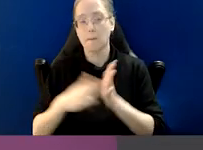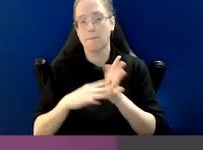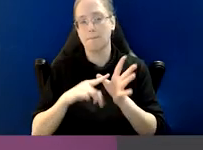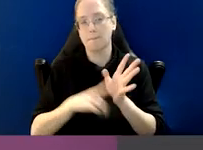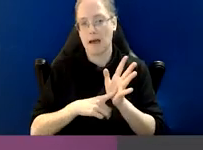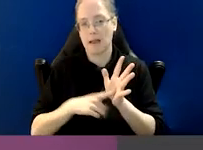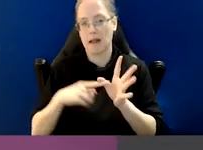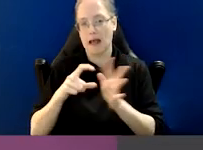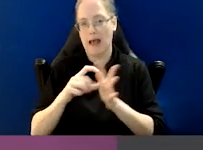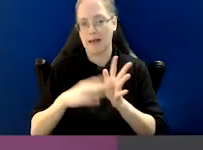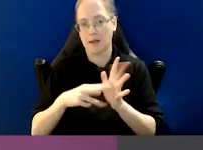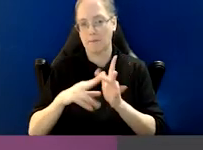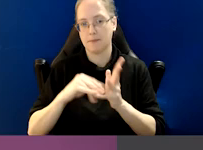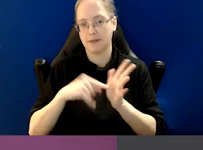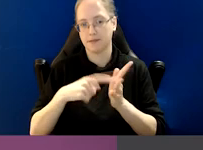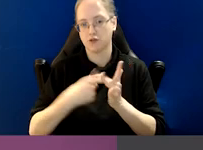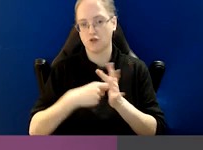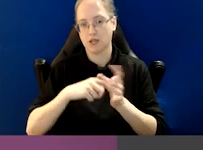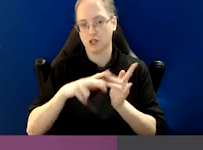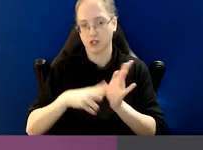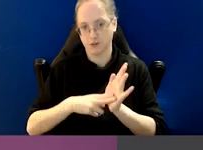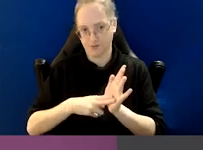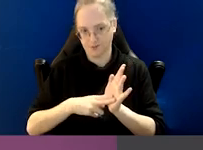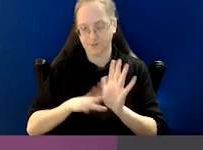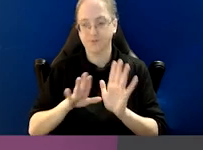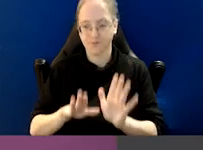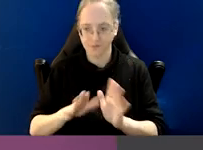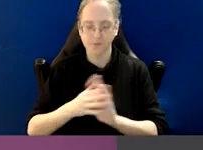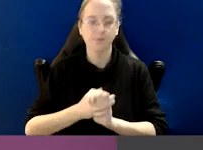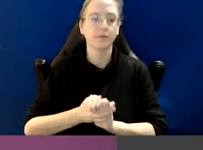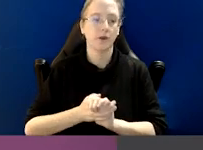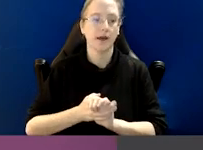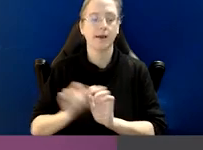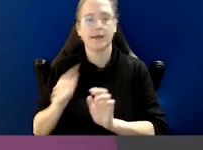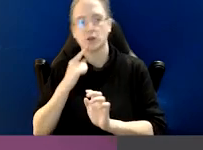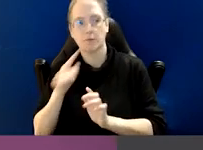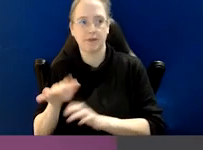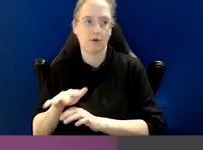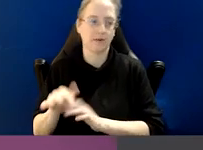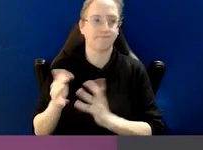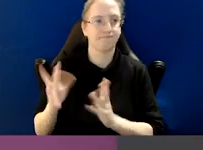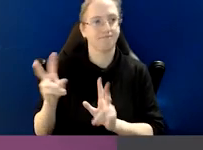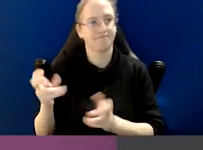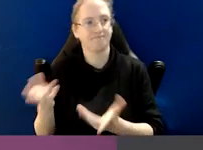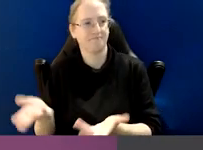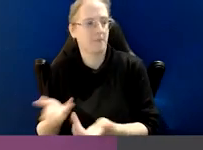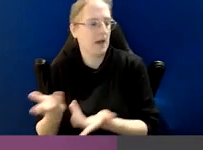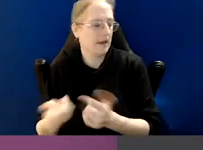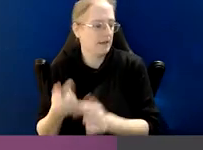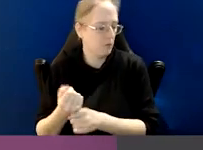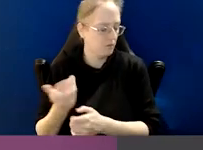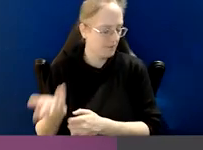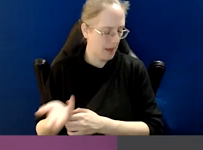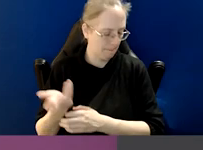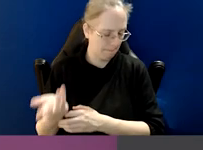Paul earlier talked about maladministration. So at one end of the spectrum we've got things we could describe as maladministration.